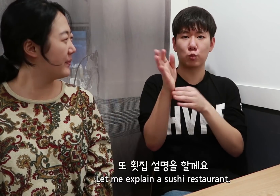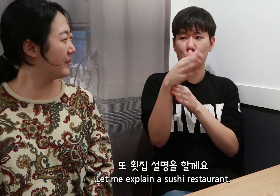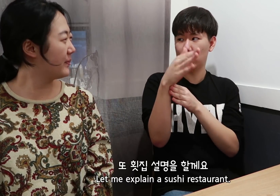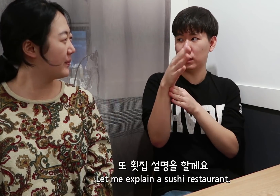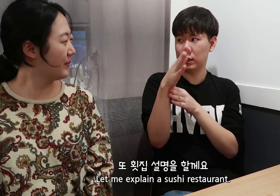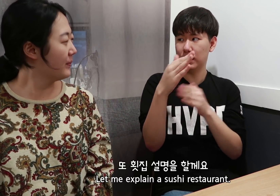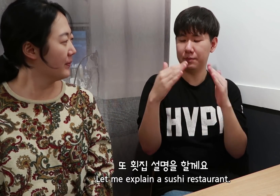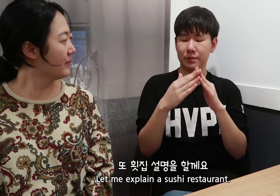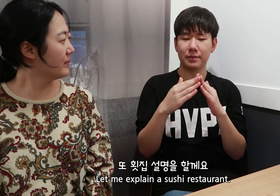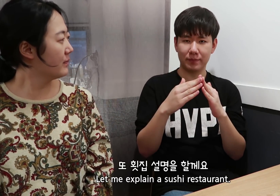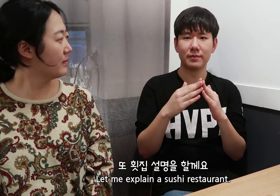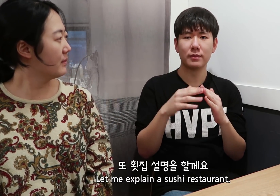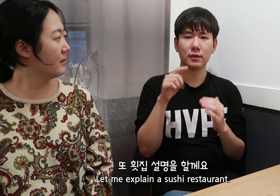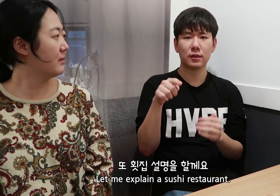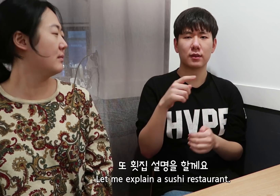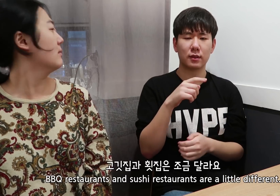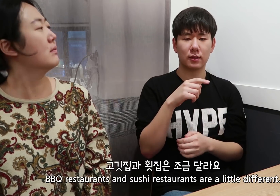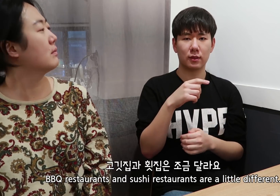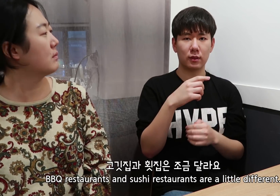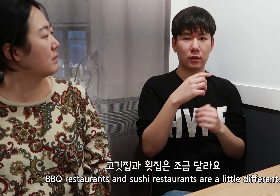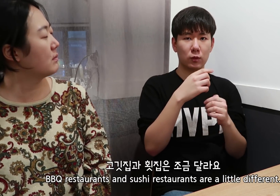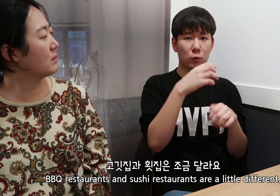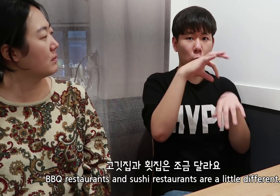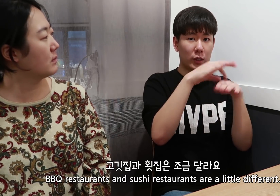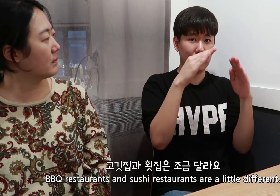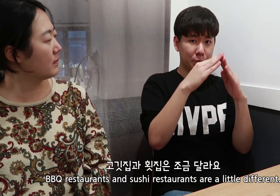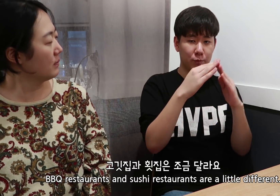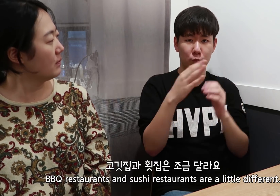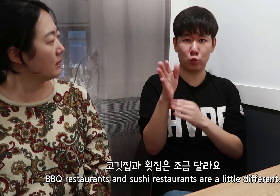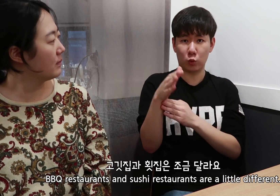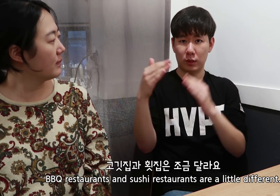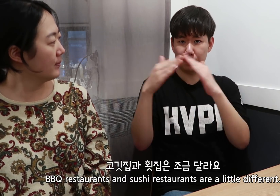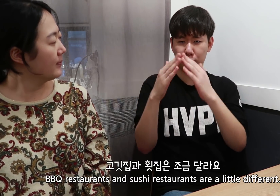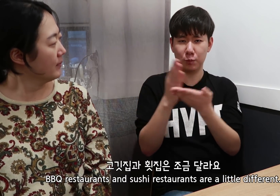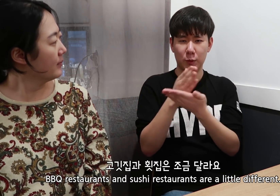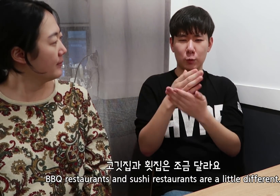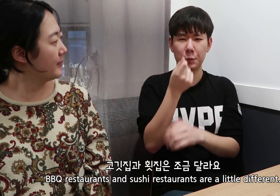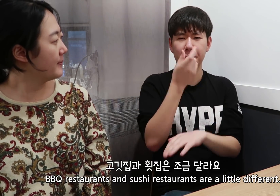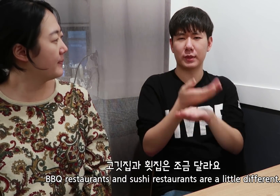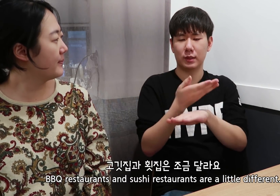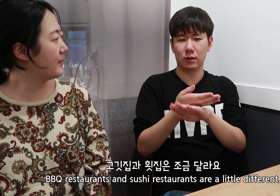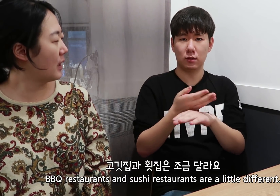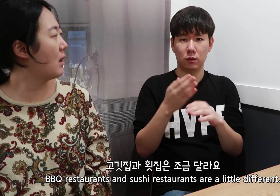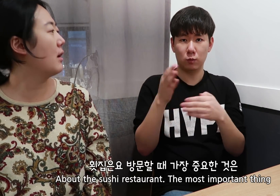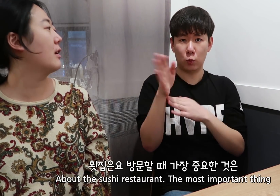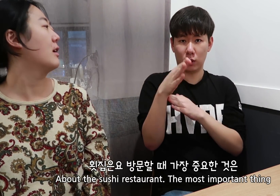Let me explain a sushi restaurant. BBQ restaurants and sushi restaurants are a little different.